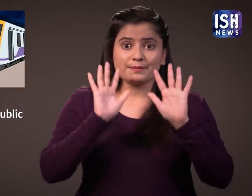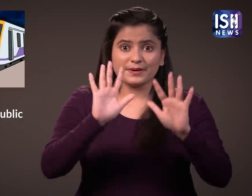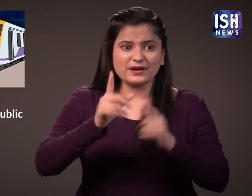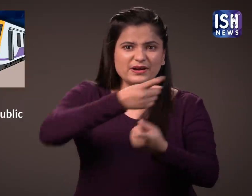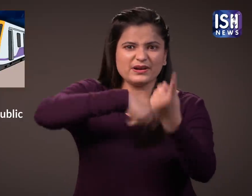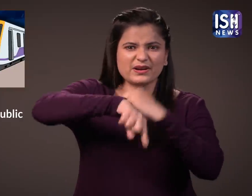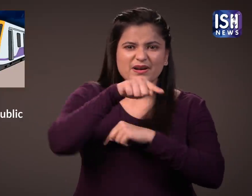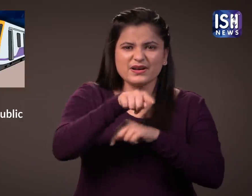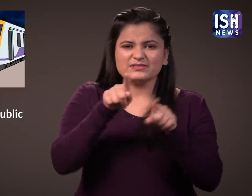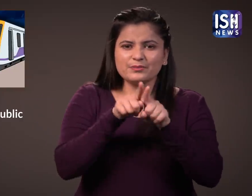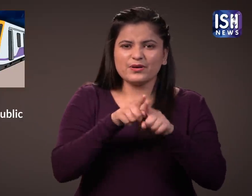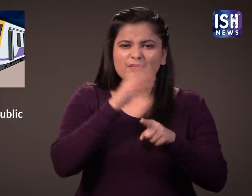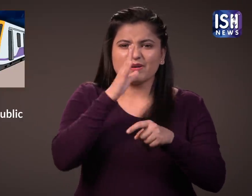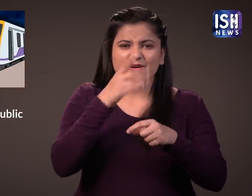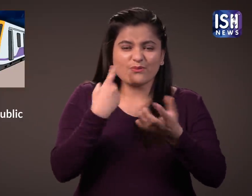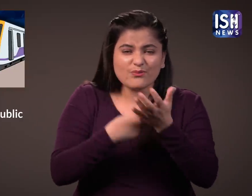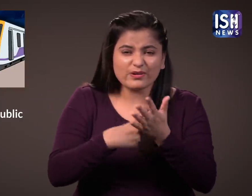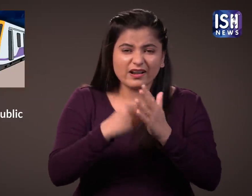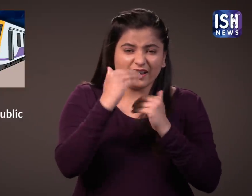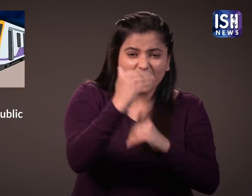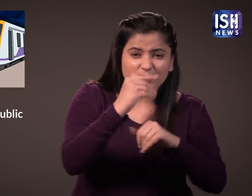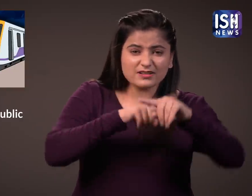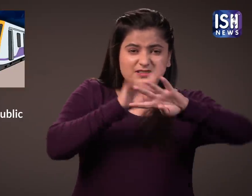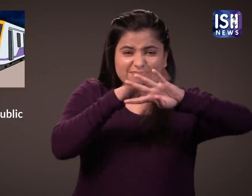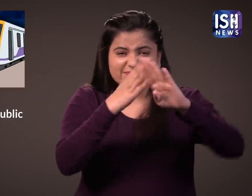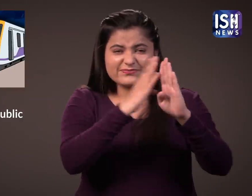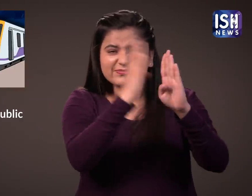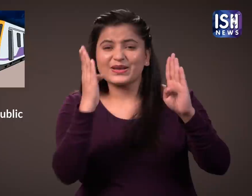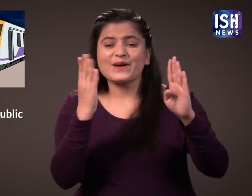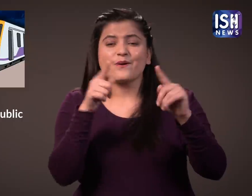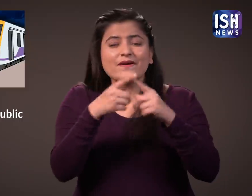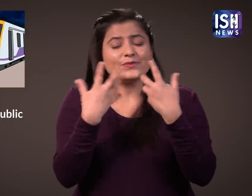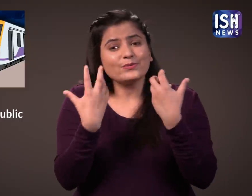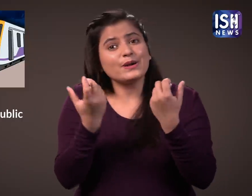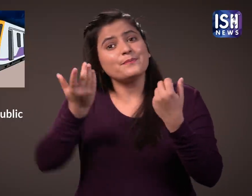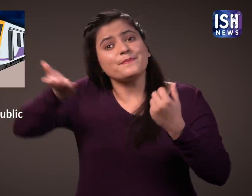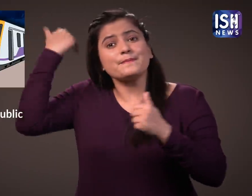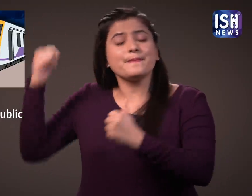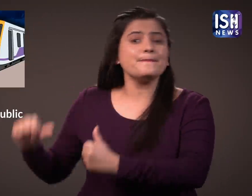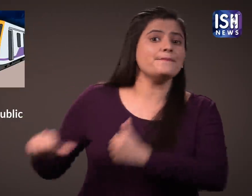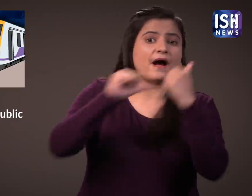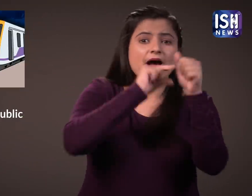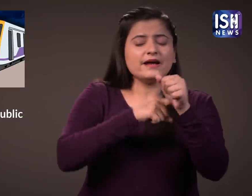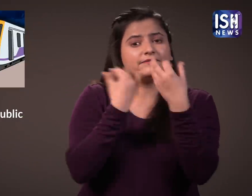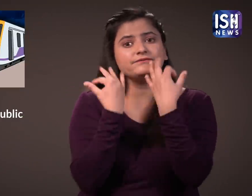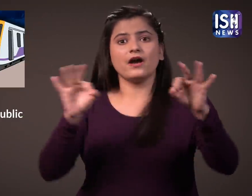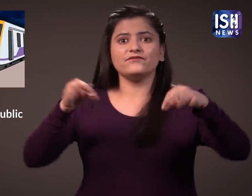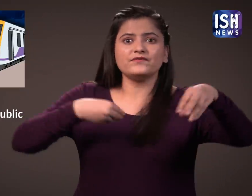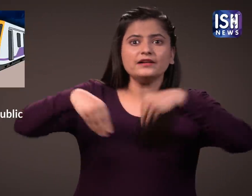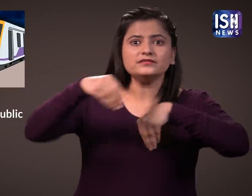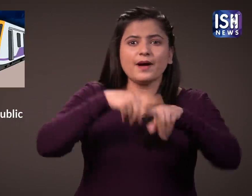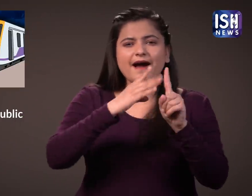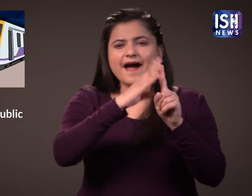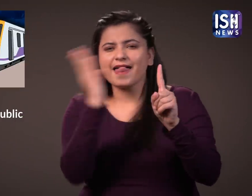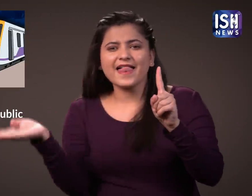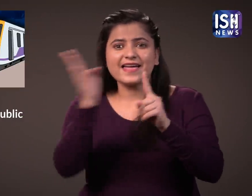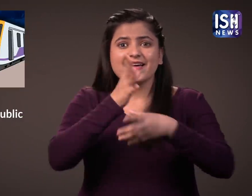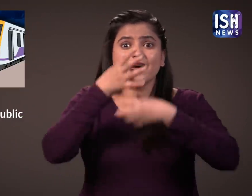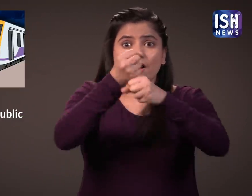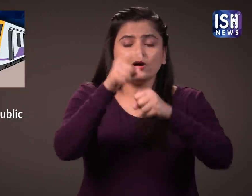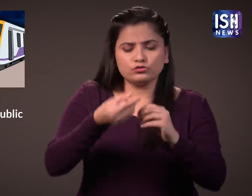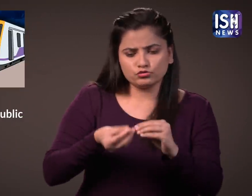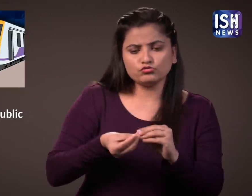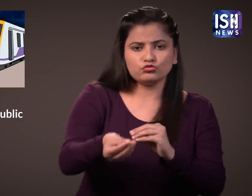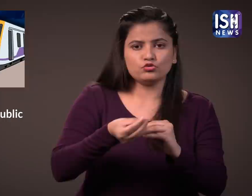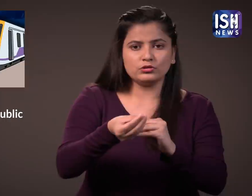However, Mumbai locals are likely to return to their near-full capacity soon.